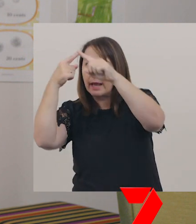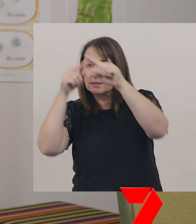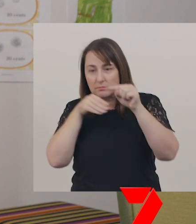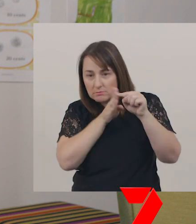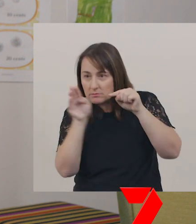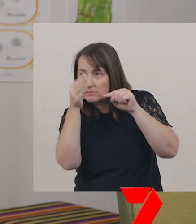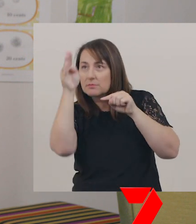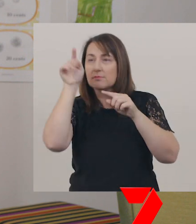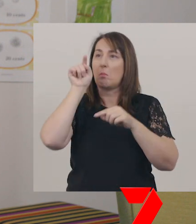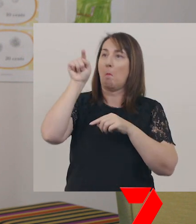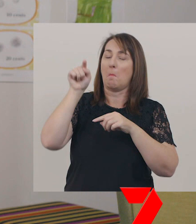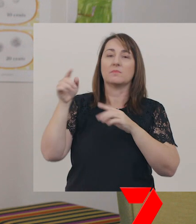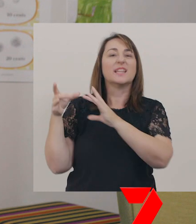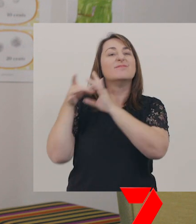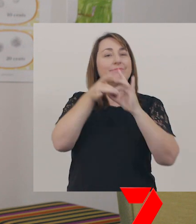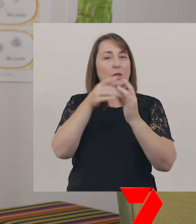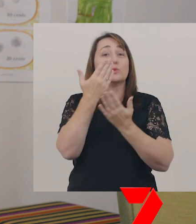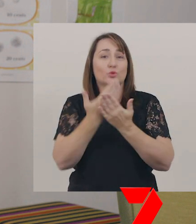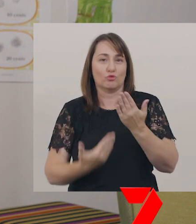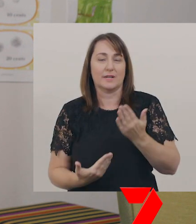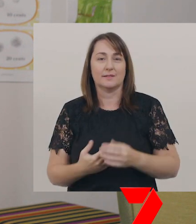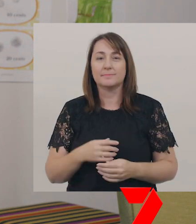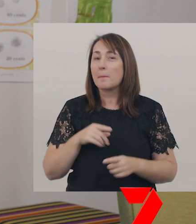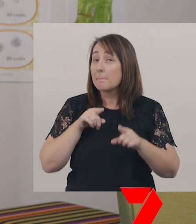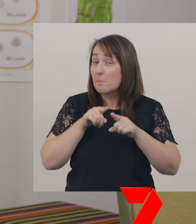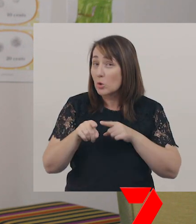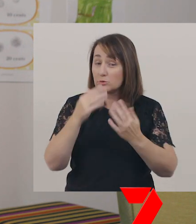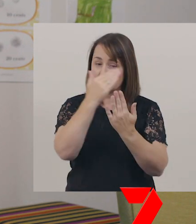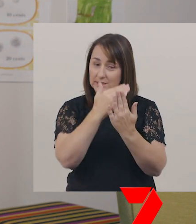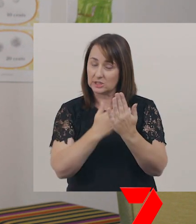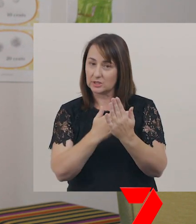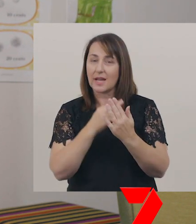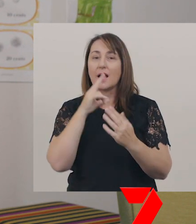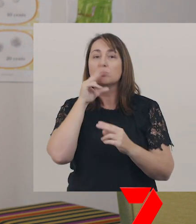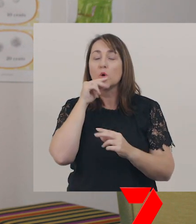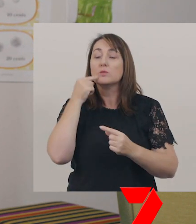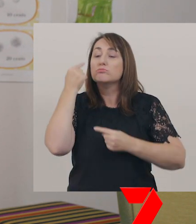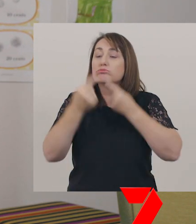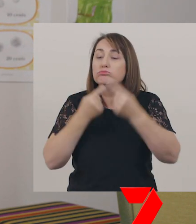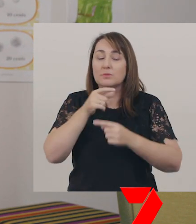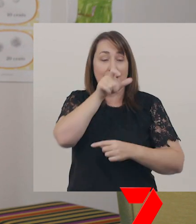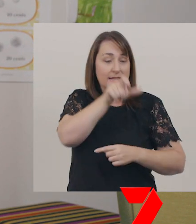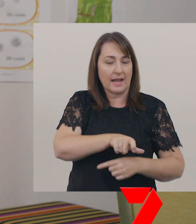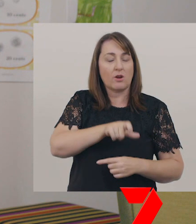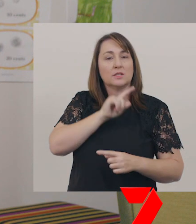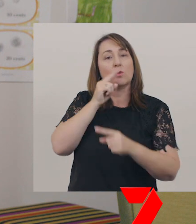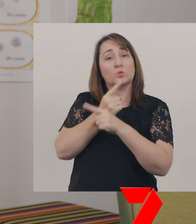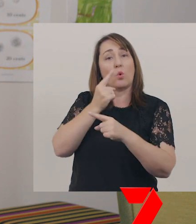but mostly, the procedures we find in stories are spoken procedures, where a character uses dialogue.